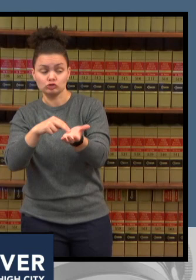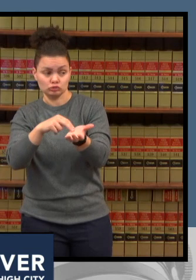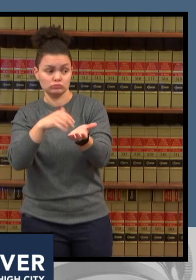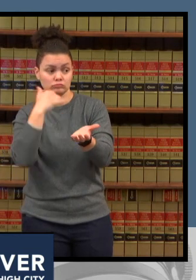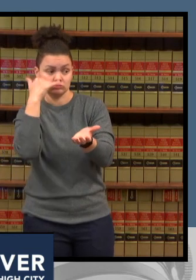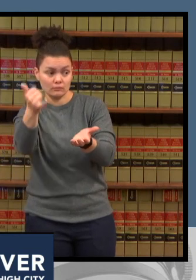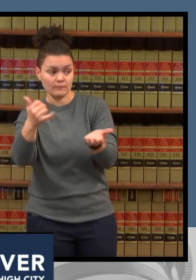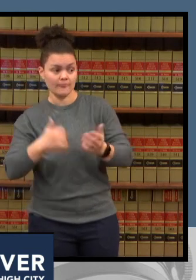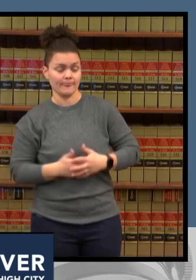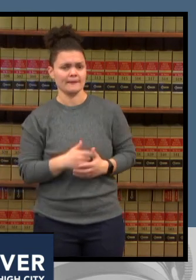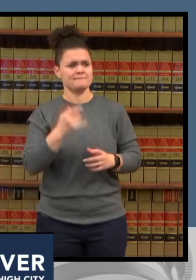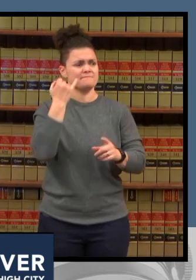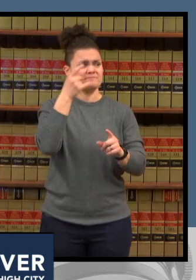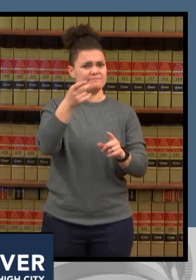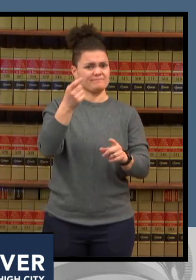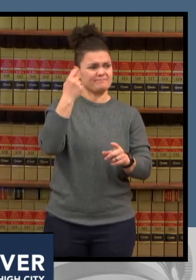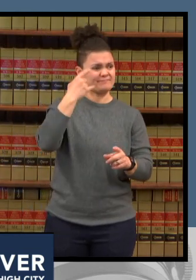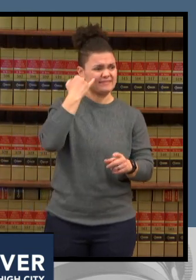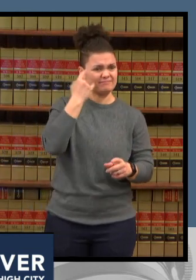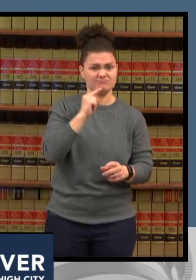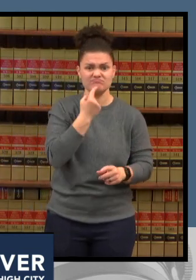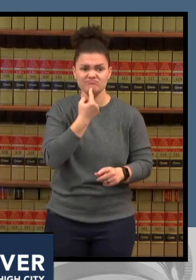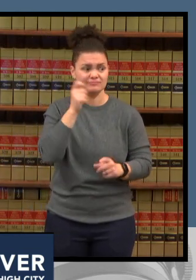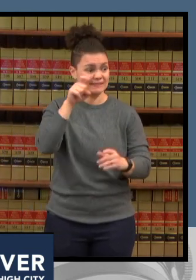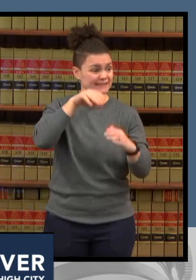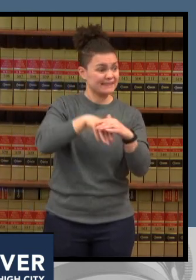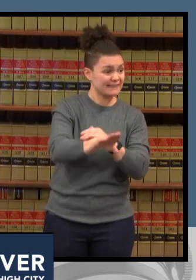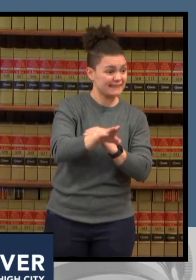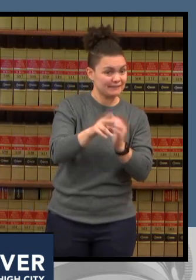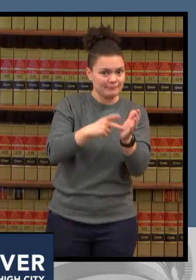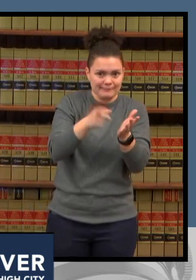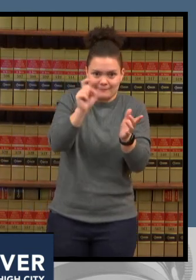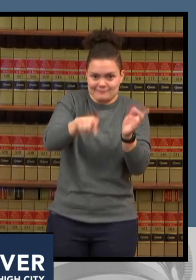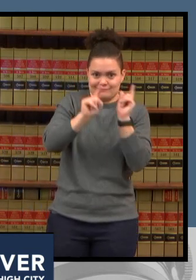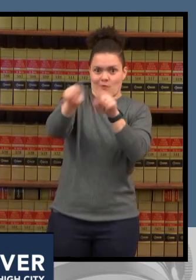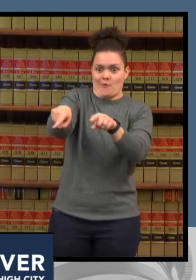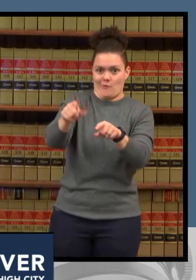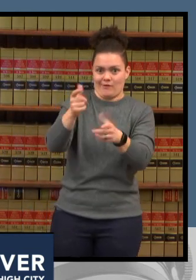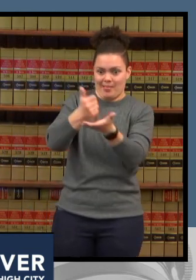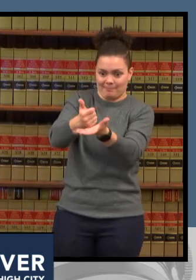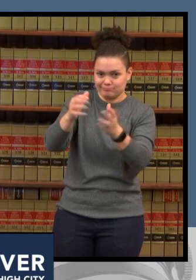um but you know it's a balance and uh but that is the reality of the challenge we face